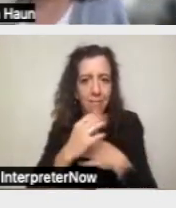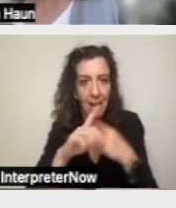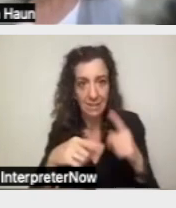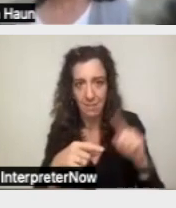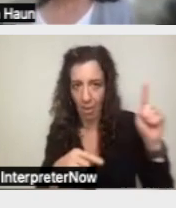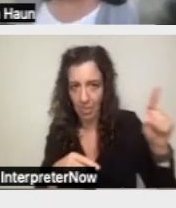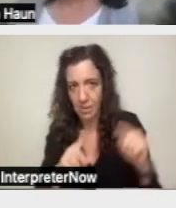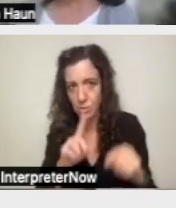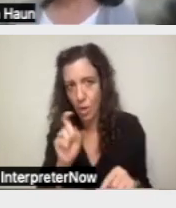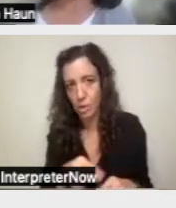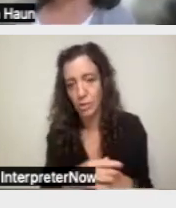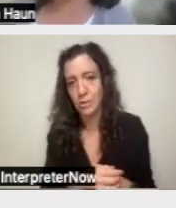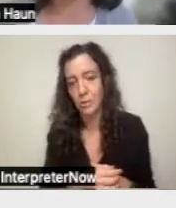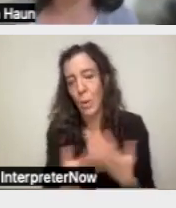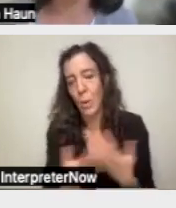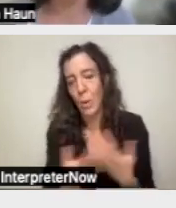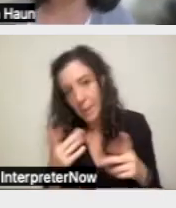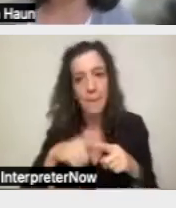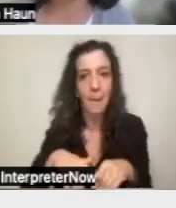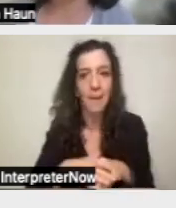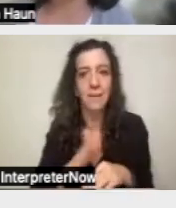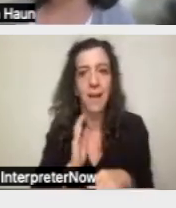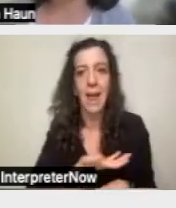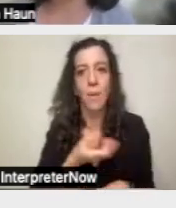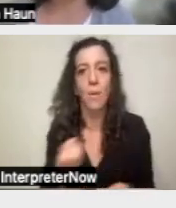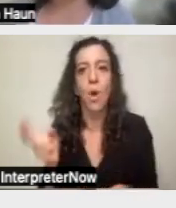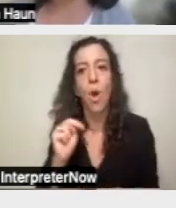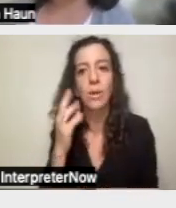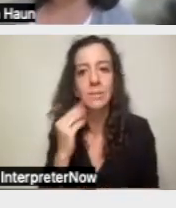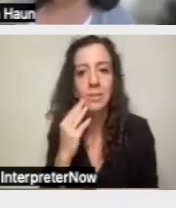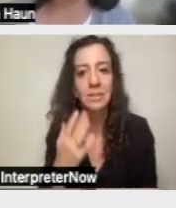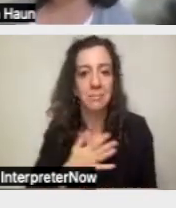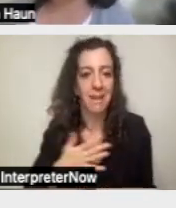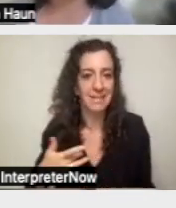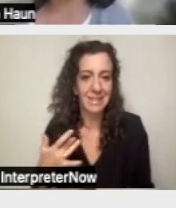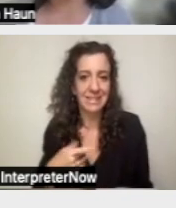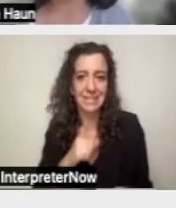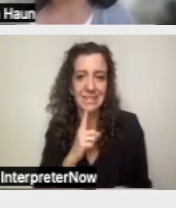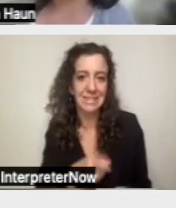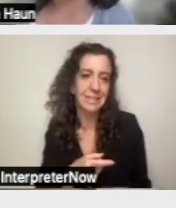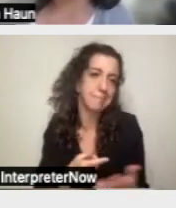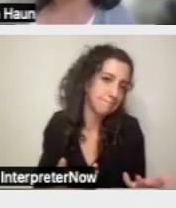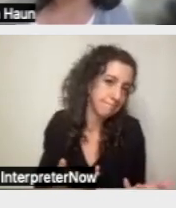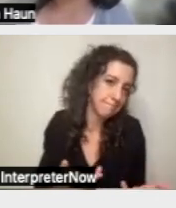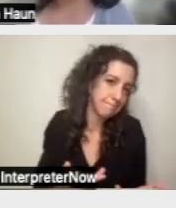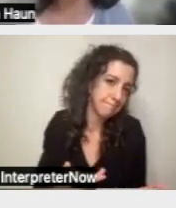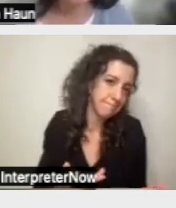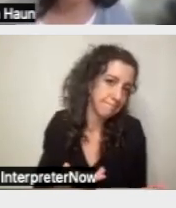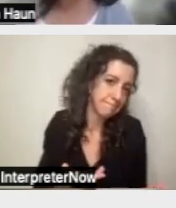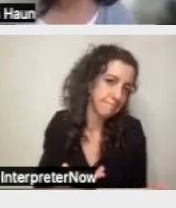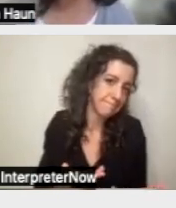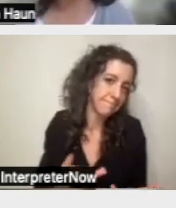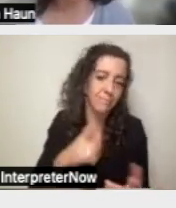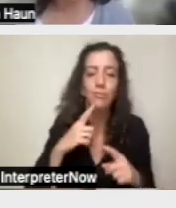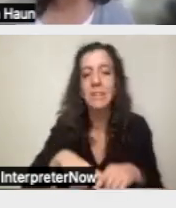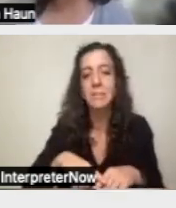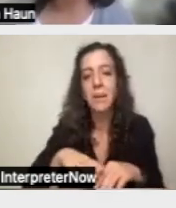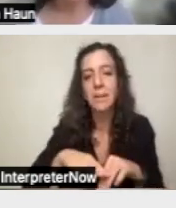So just based on our own experience, my sense is that it's um, it depends on how it's framed.